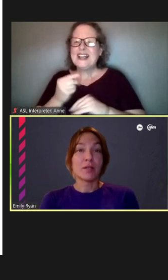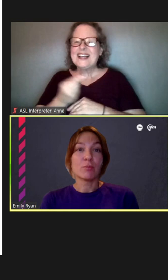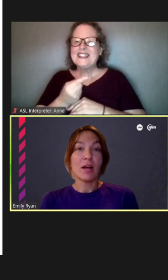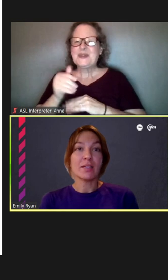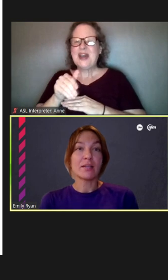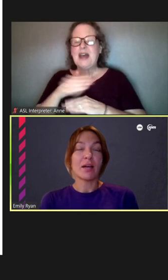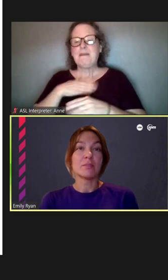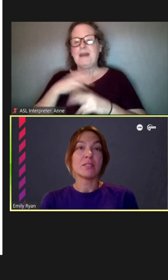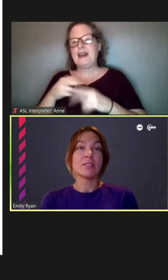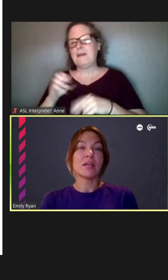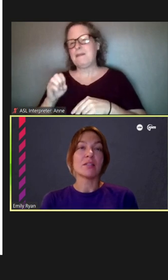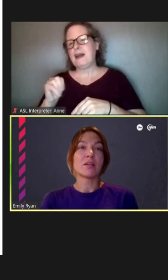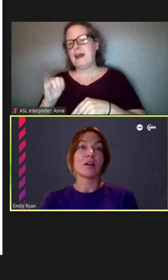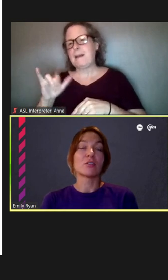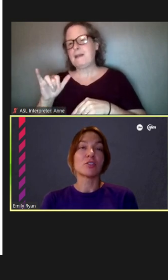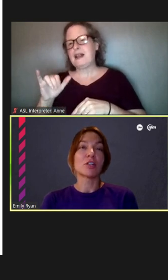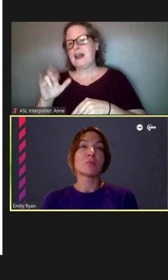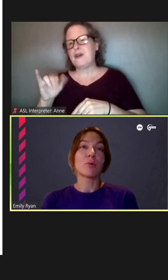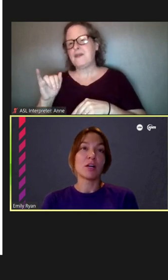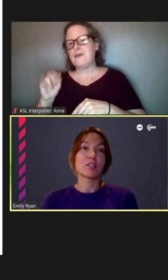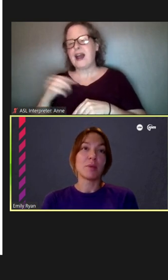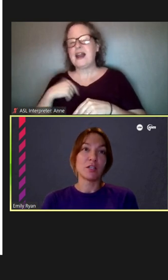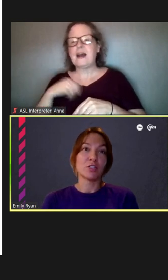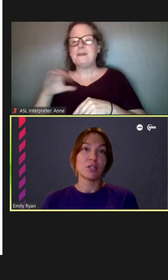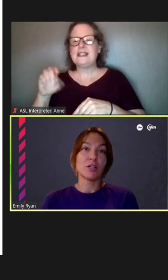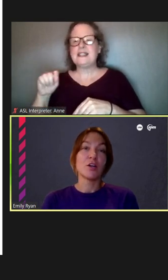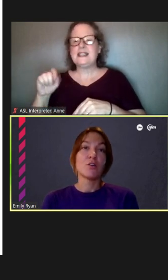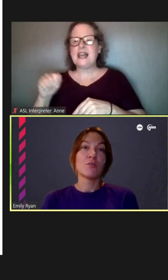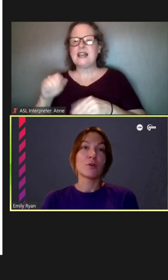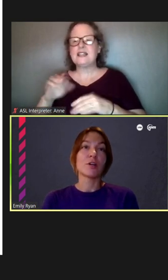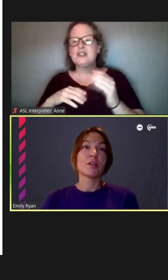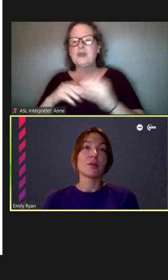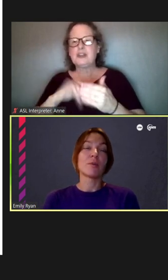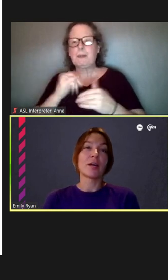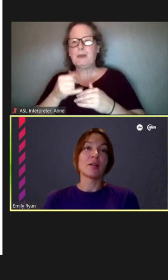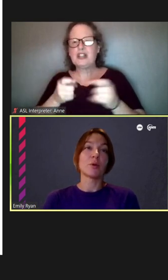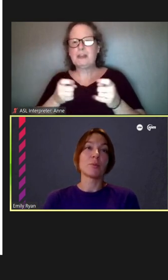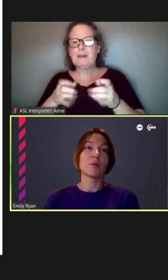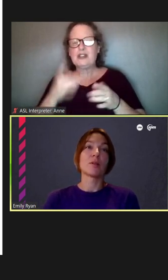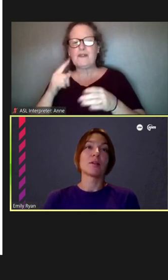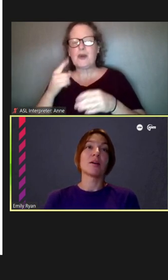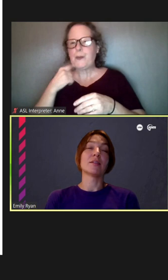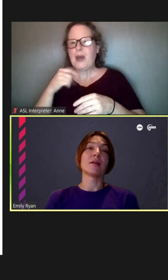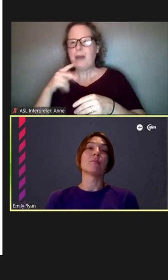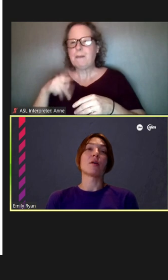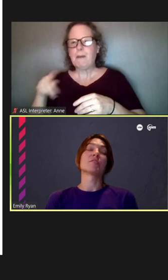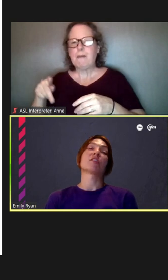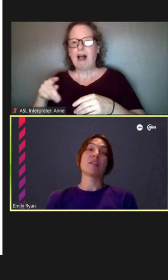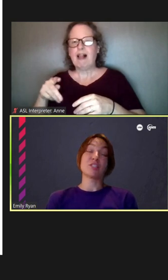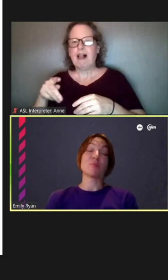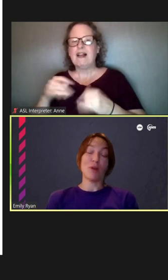Emily Ryan, I'm CTA's construction Project Manager for the Red and Purple Line Modernization